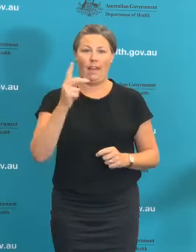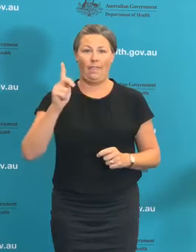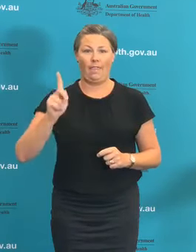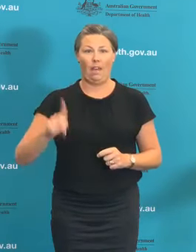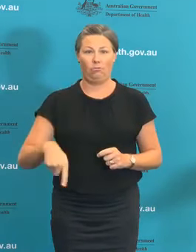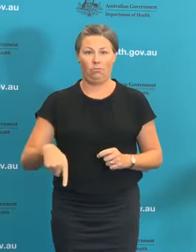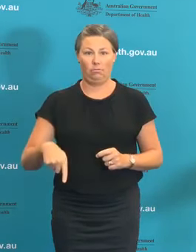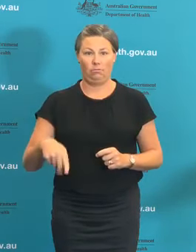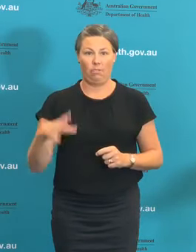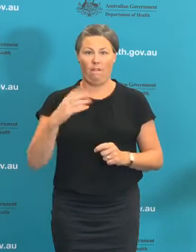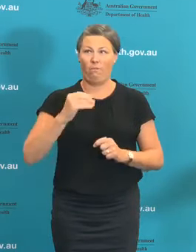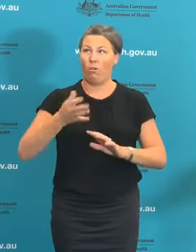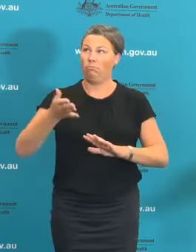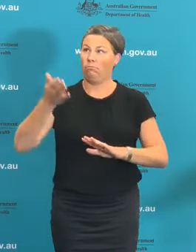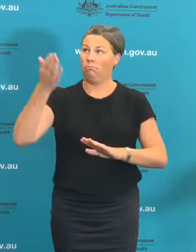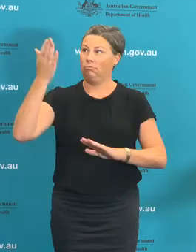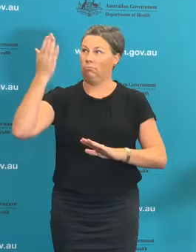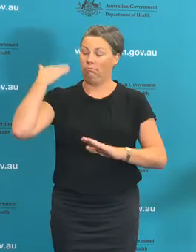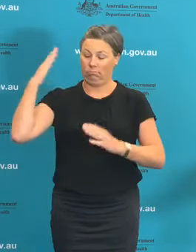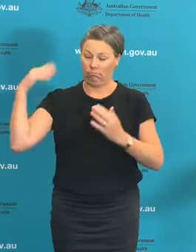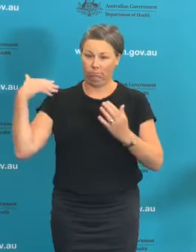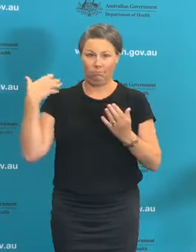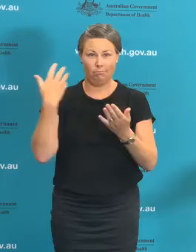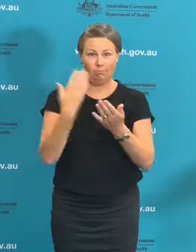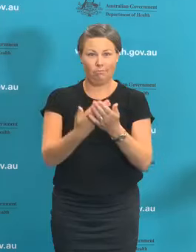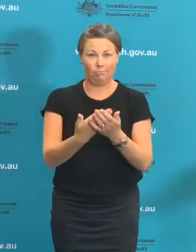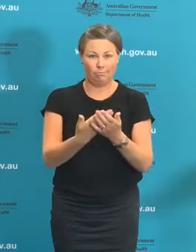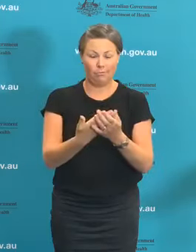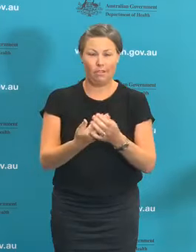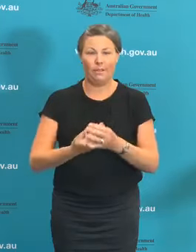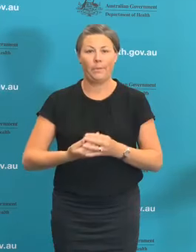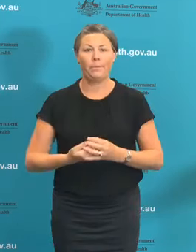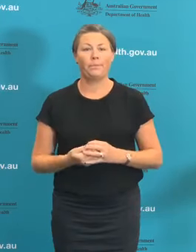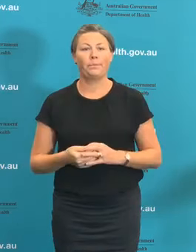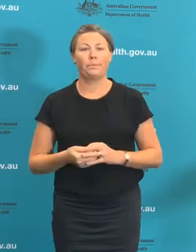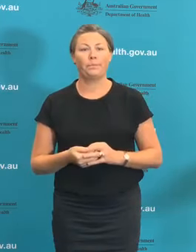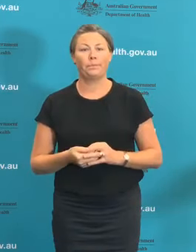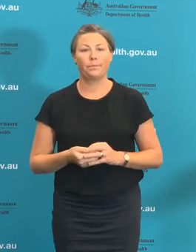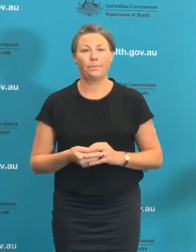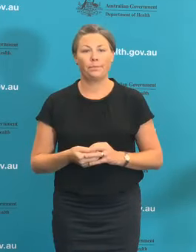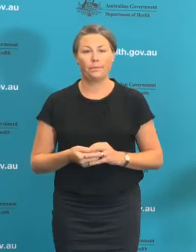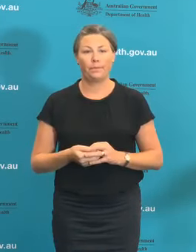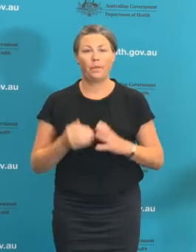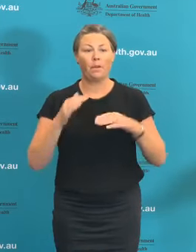started in Australia. In terms of our current capacity to treat patients in